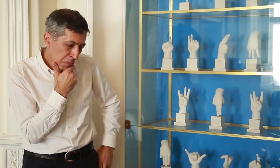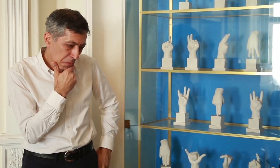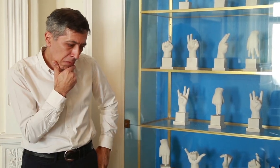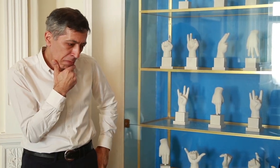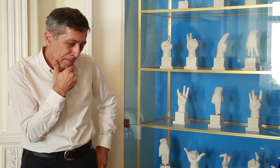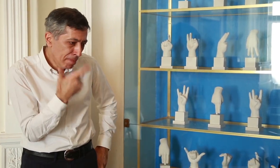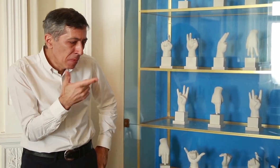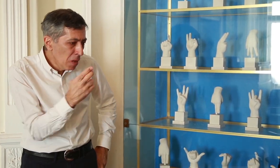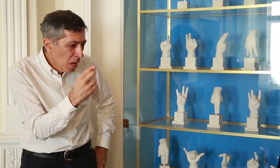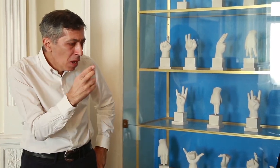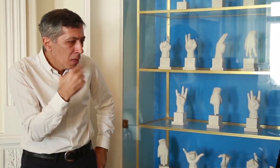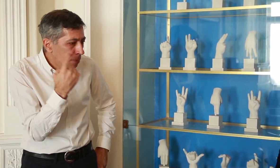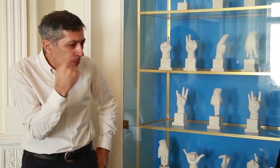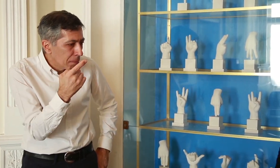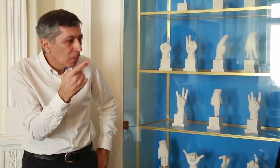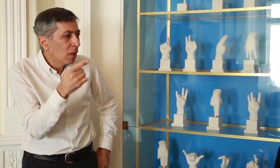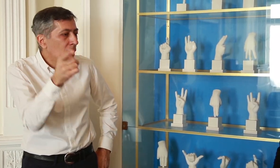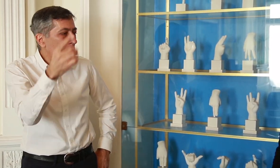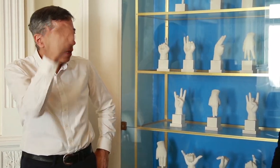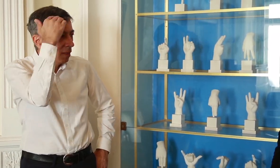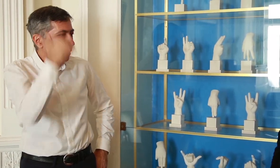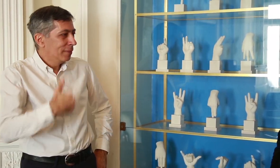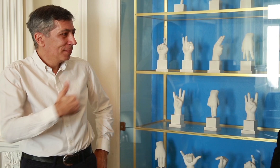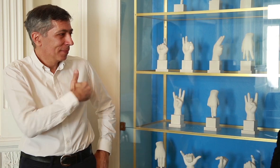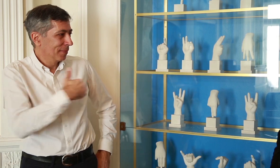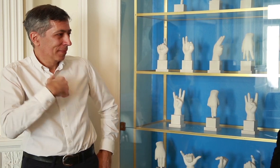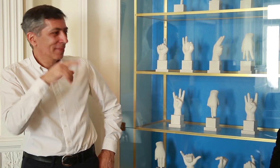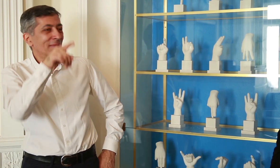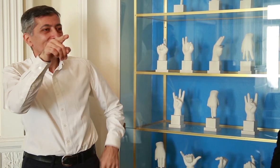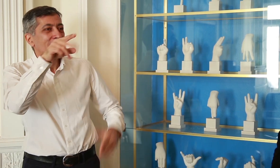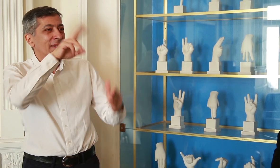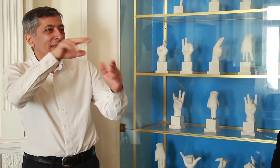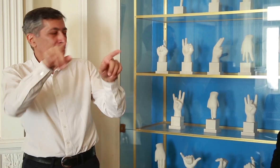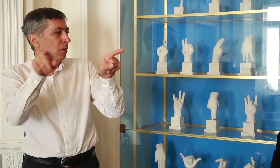can communicate in the same language. I decided